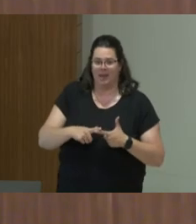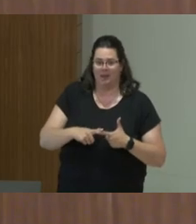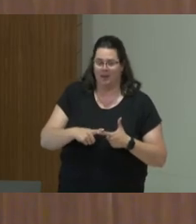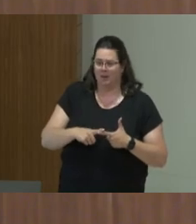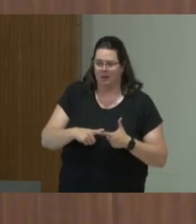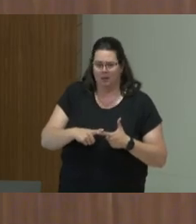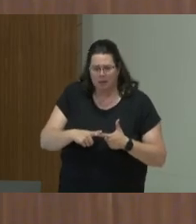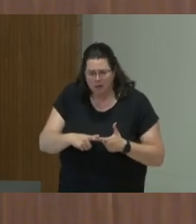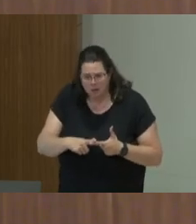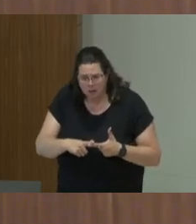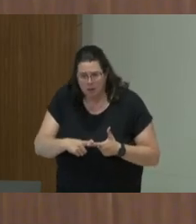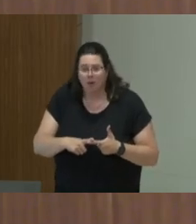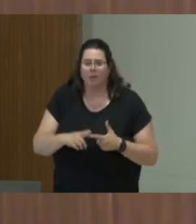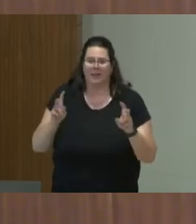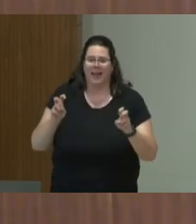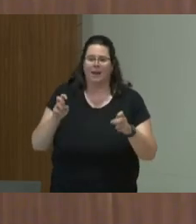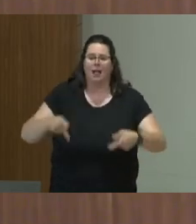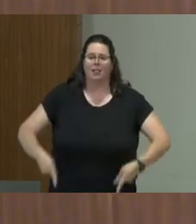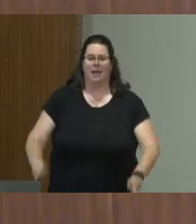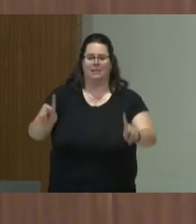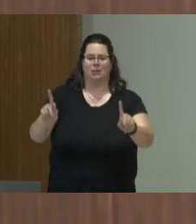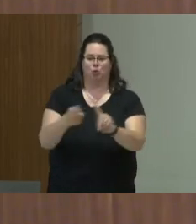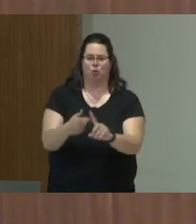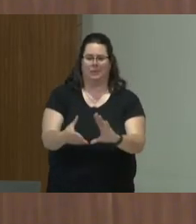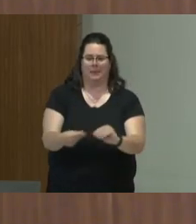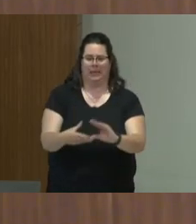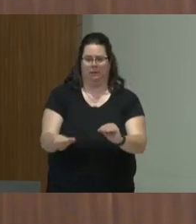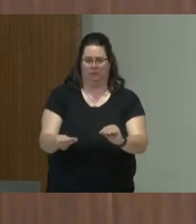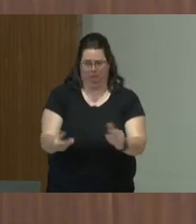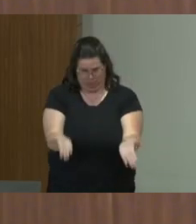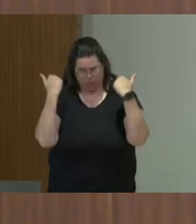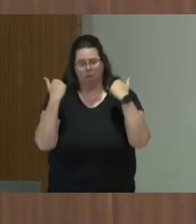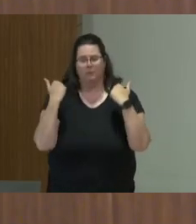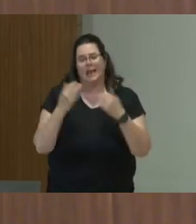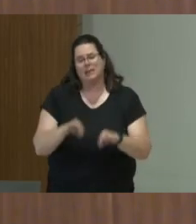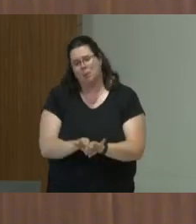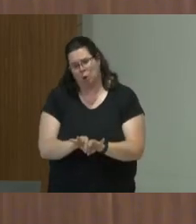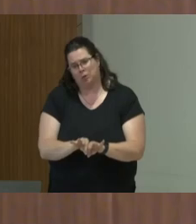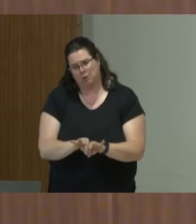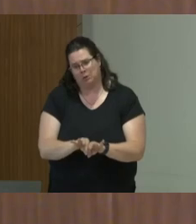But that license to speak is very important, or, because license to speak is in the organizations,